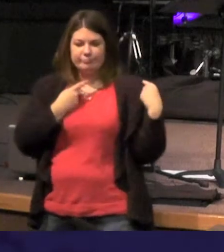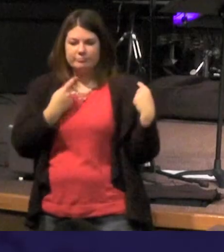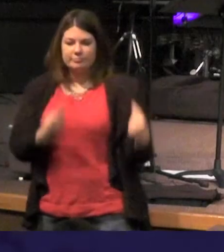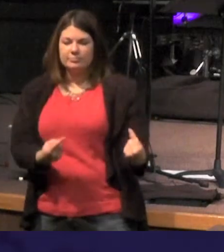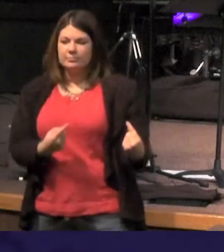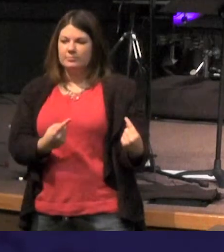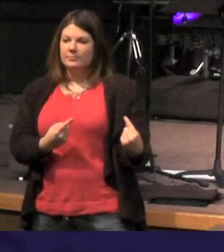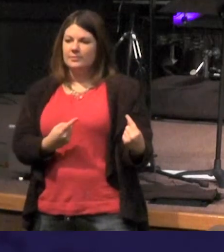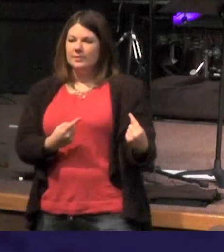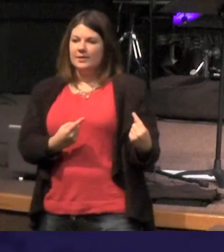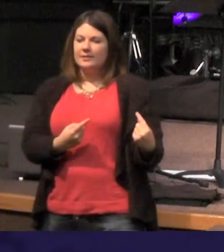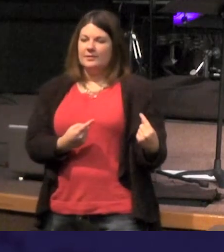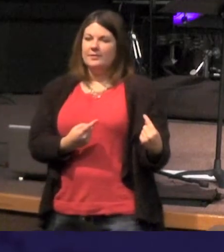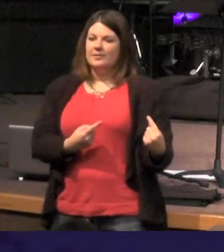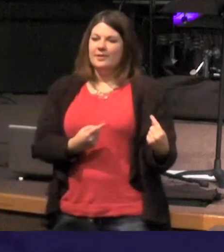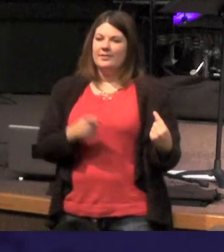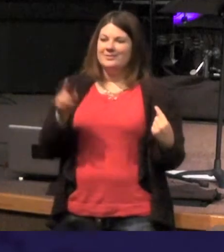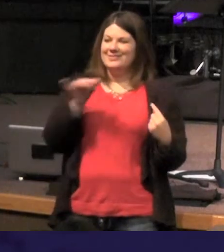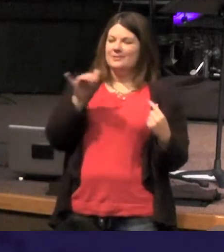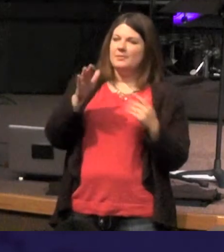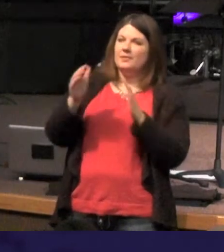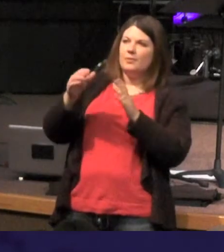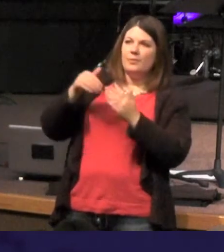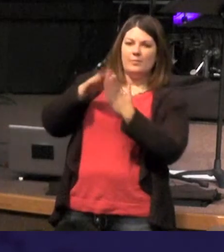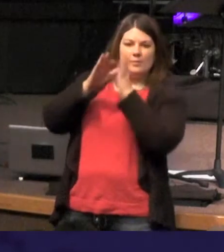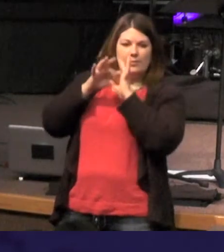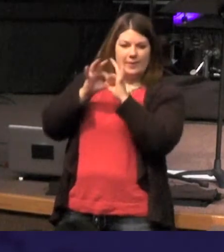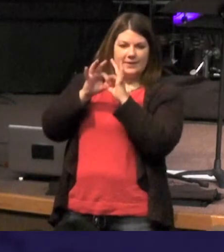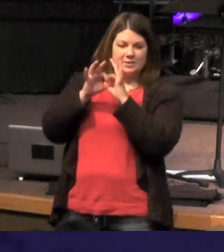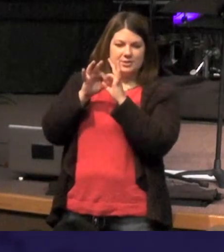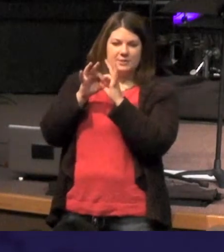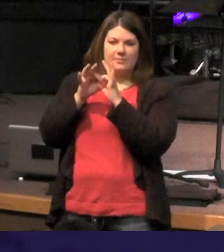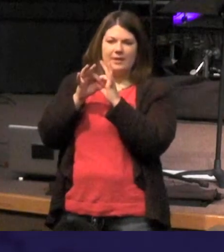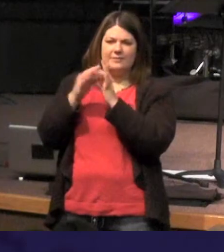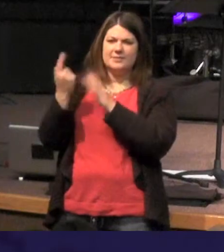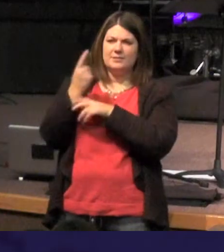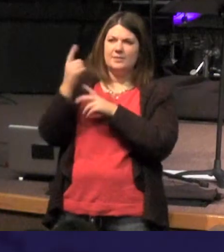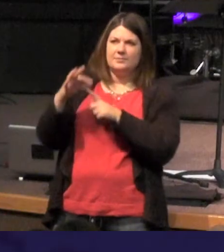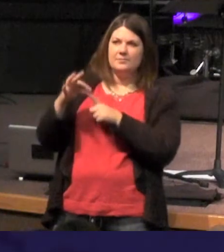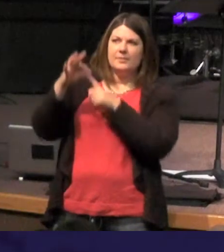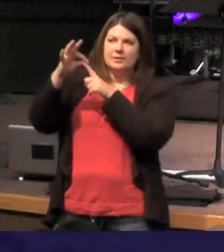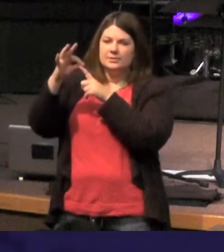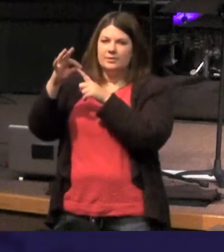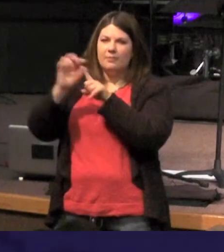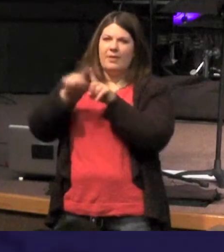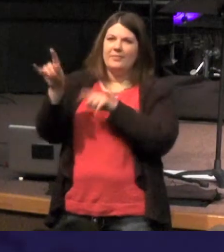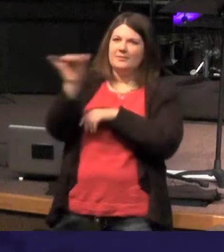they are the same but different there's a face to face relationship going on so there's there something distinctive - and yet there is something the same about them - in the